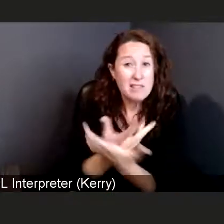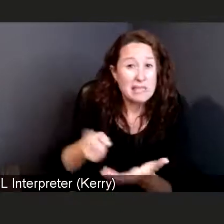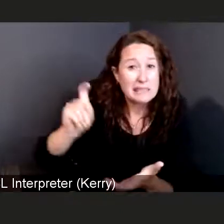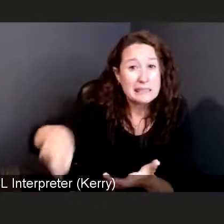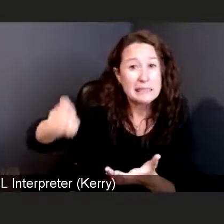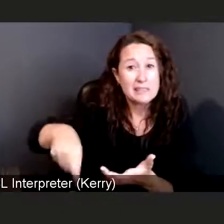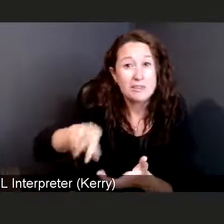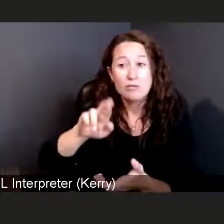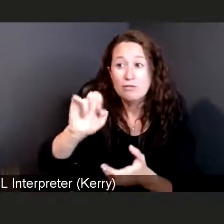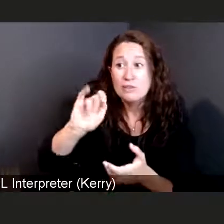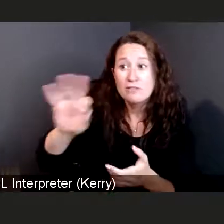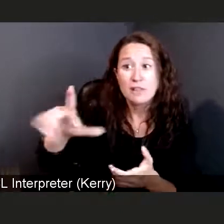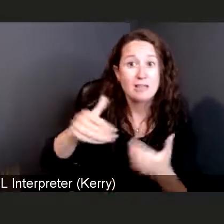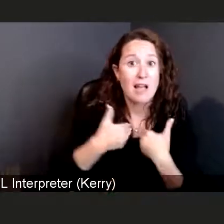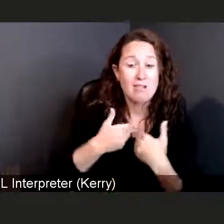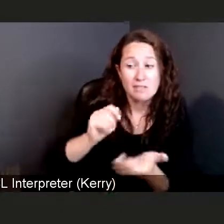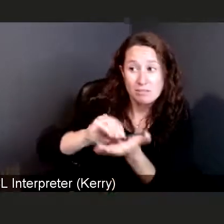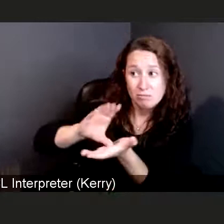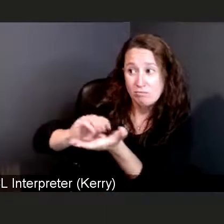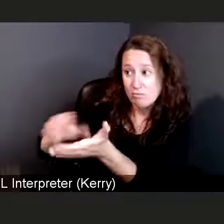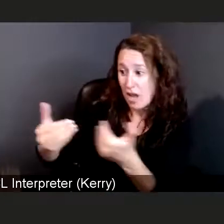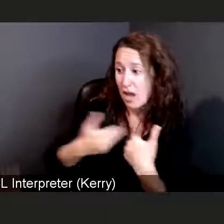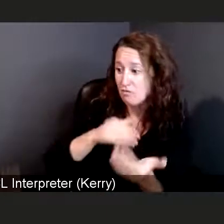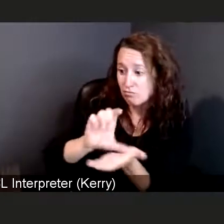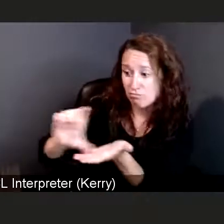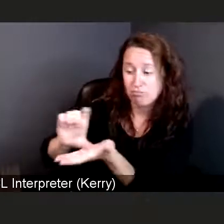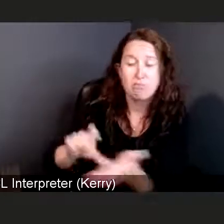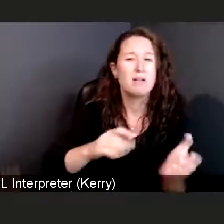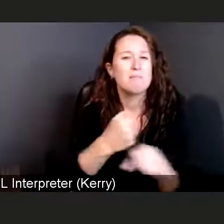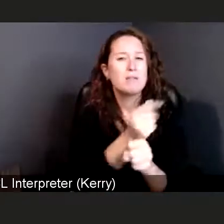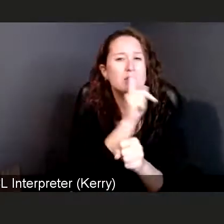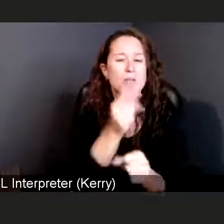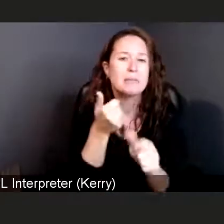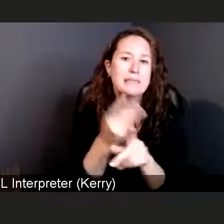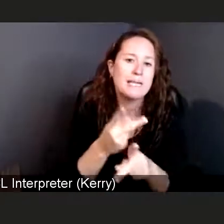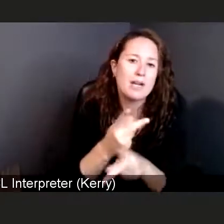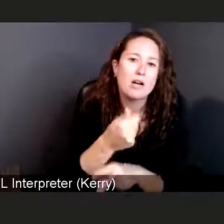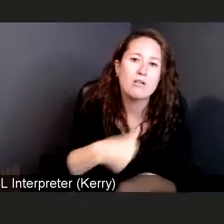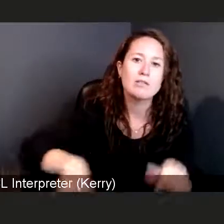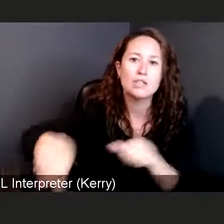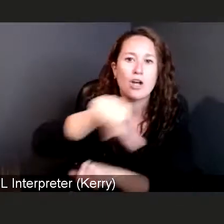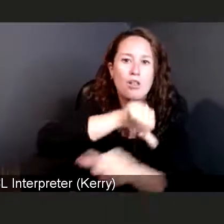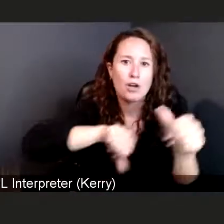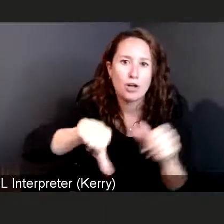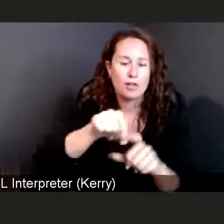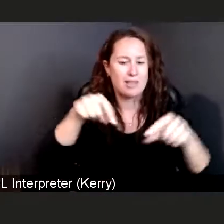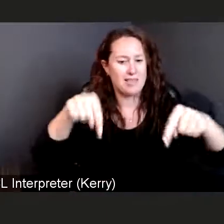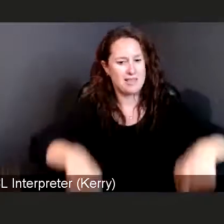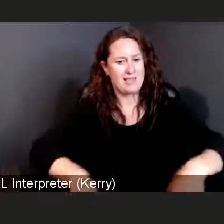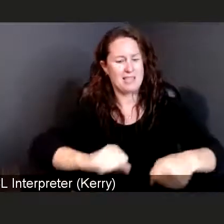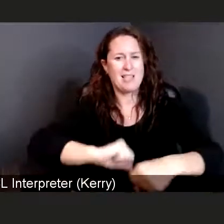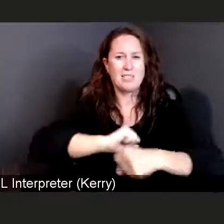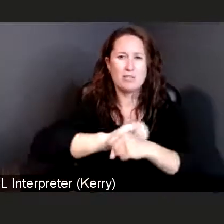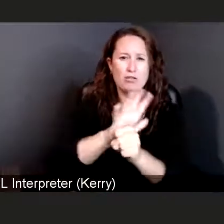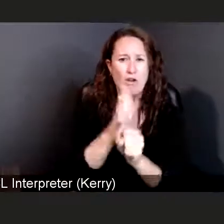And let's make sure that we take care of each other so that we can fight this pandemic and just get it out of the way.